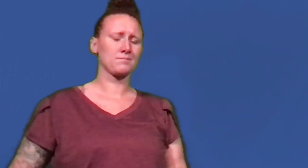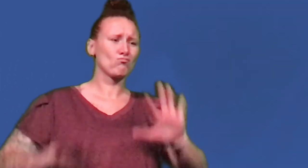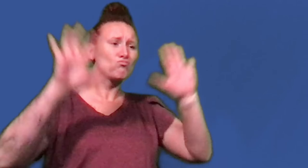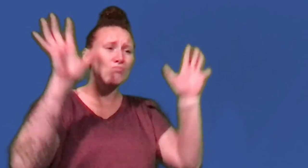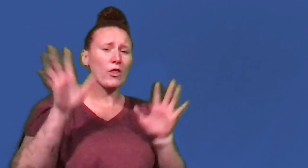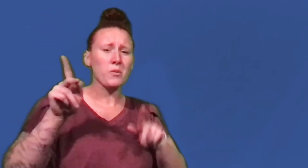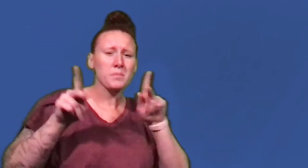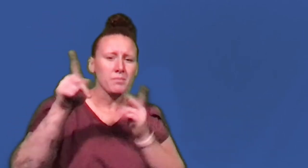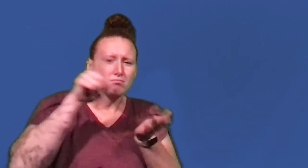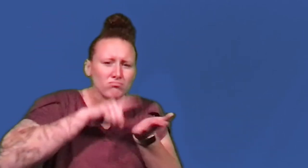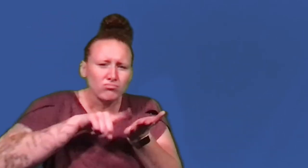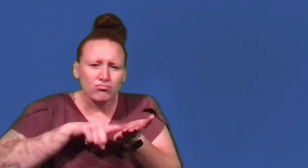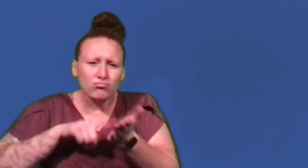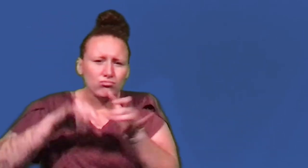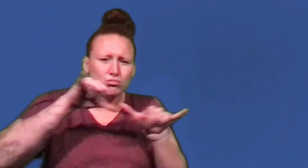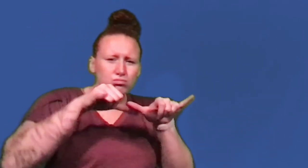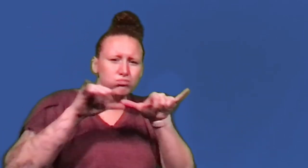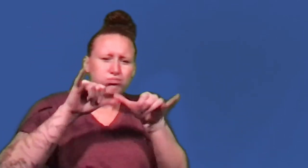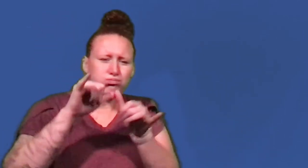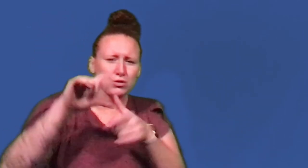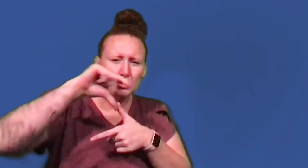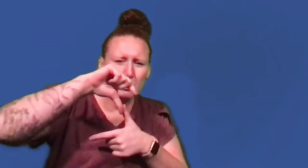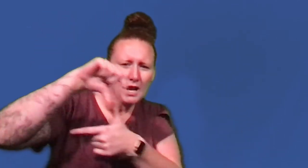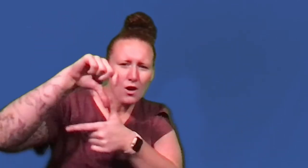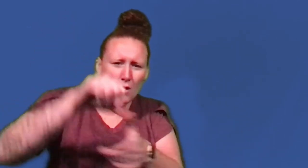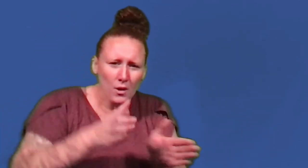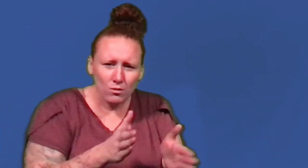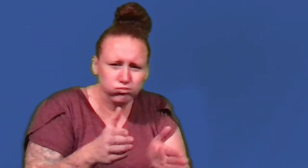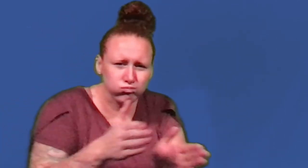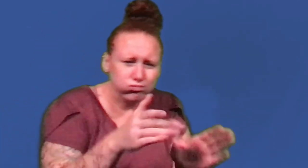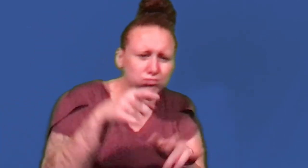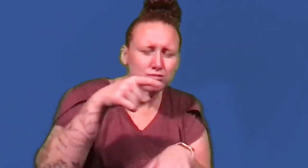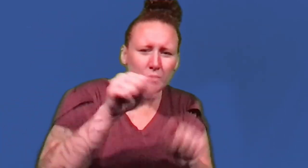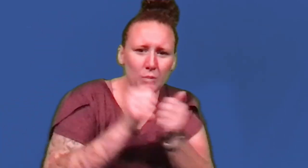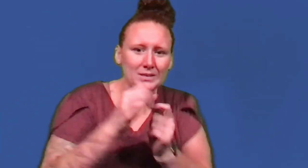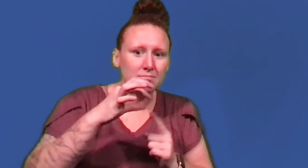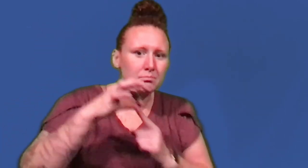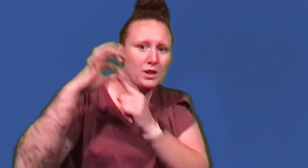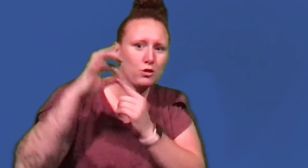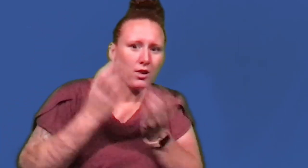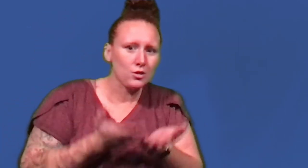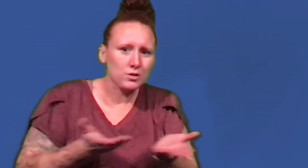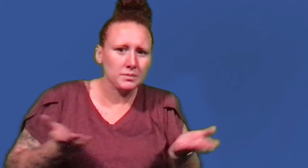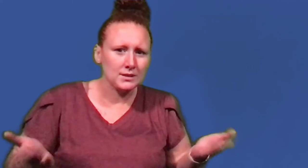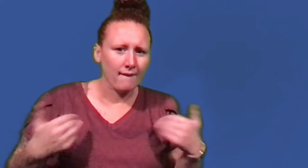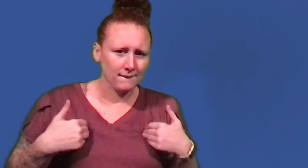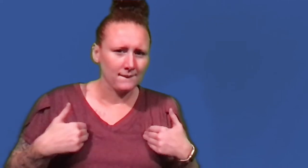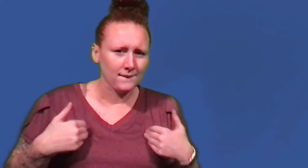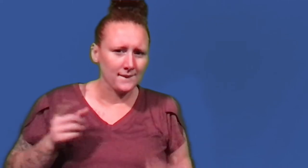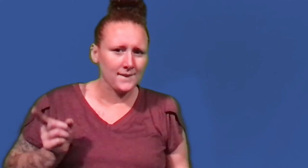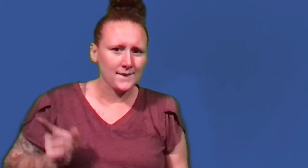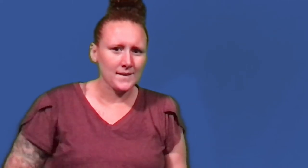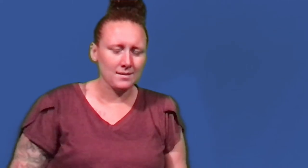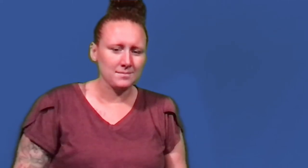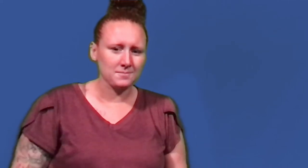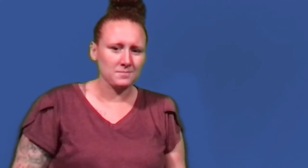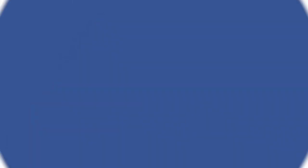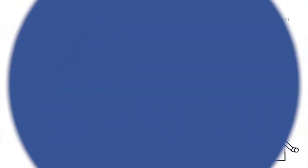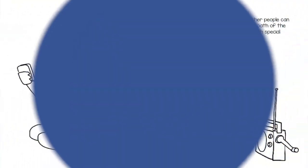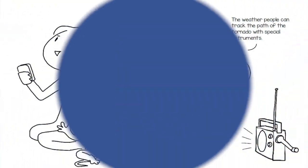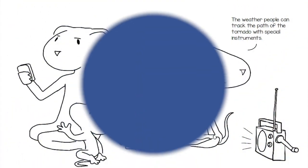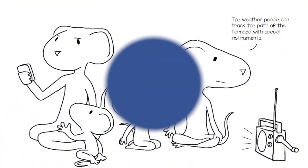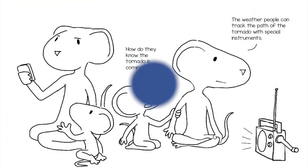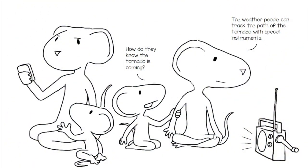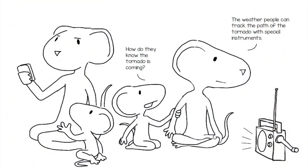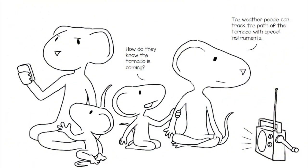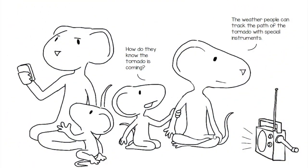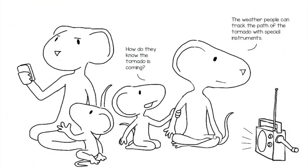The weather people can track the path of the tornado with special instruments.